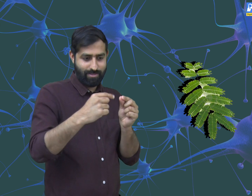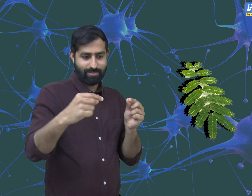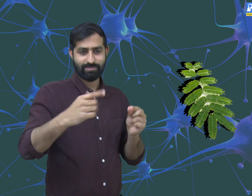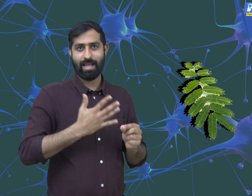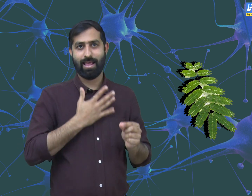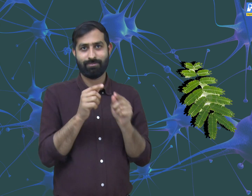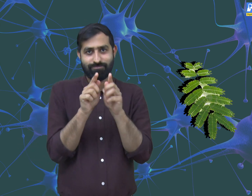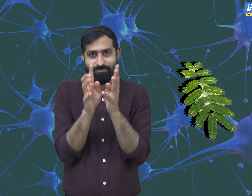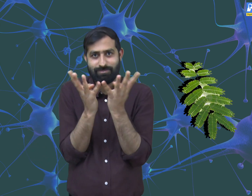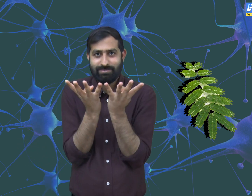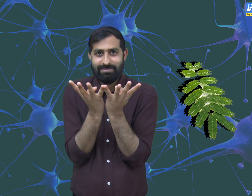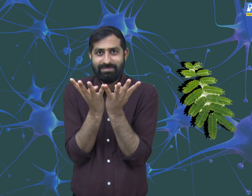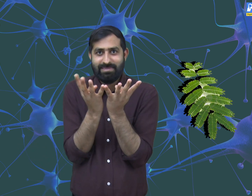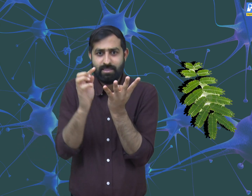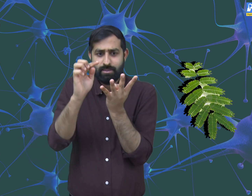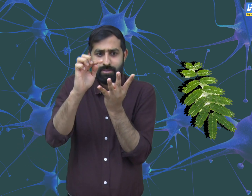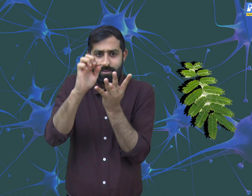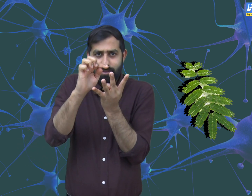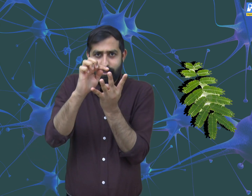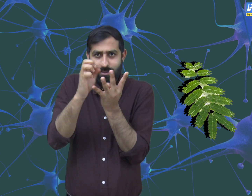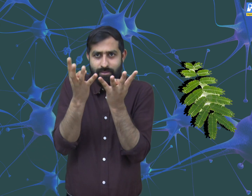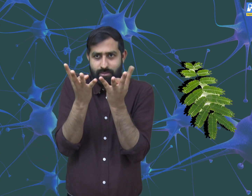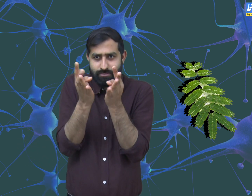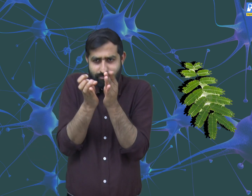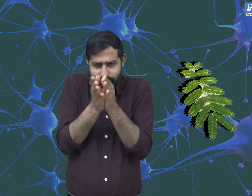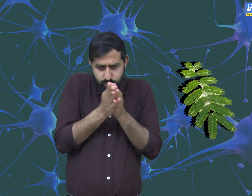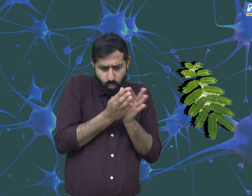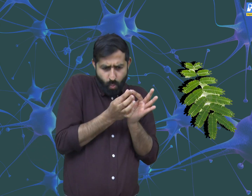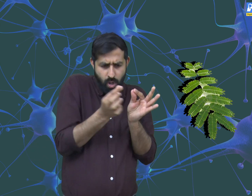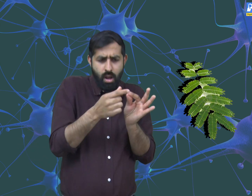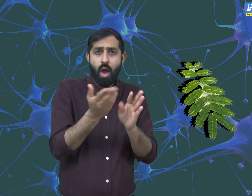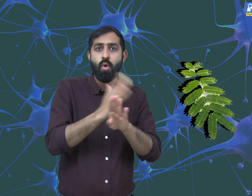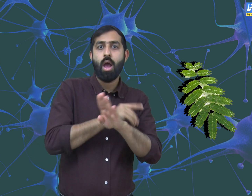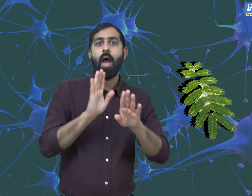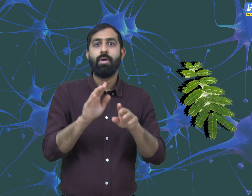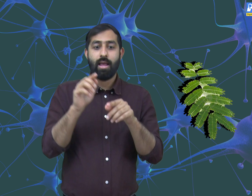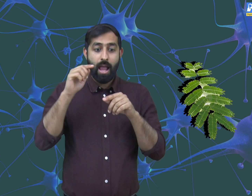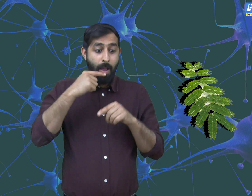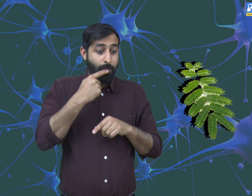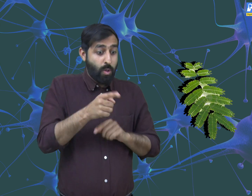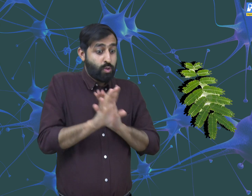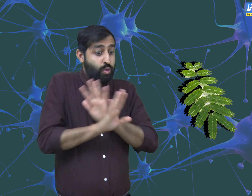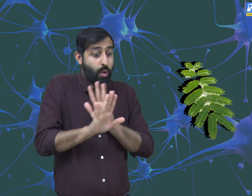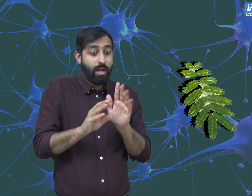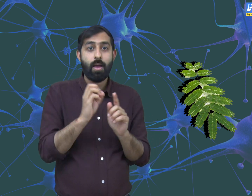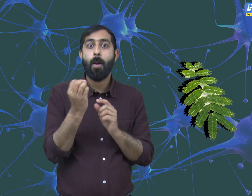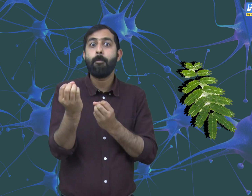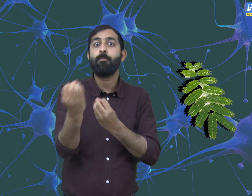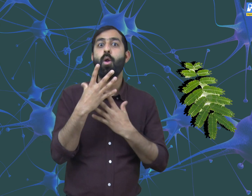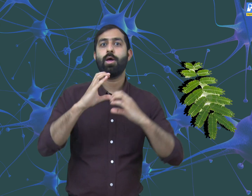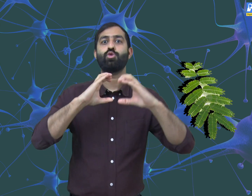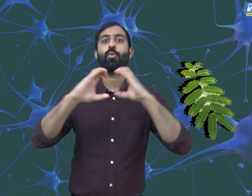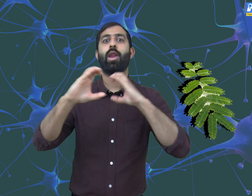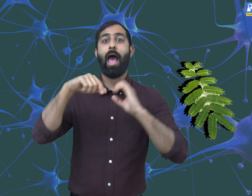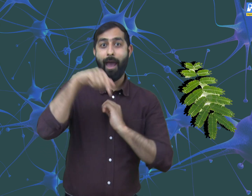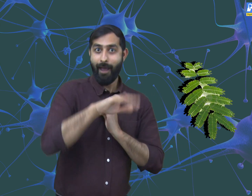As soon as we touch the plant it closes its leaves because there is an electrical chemical reaction